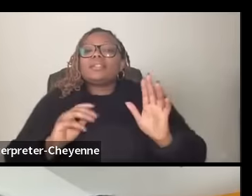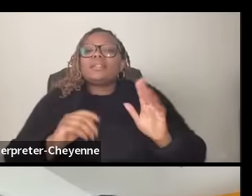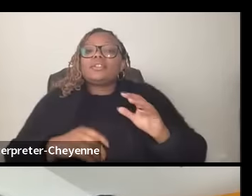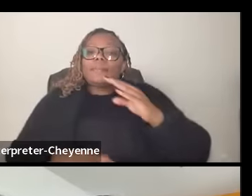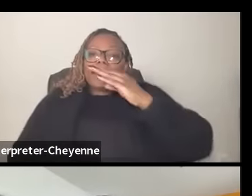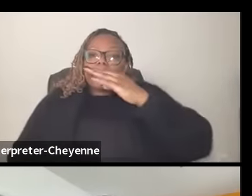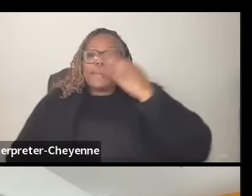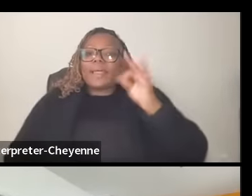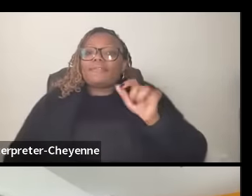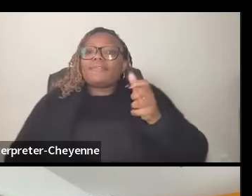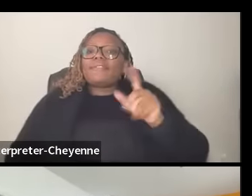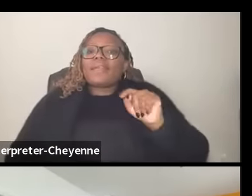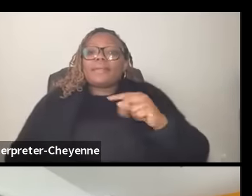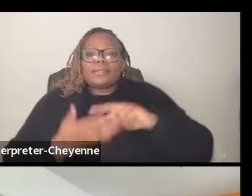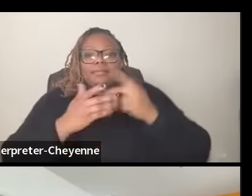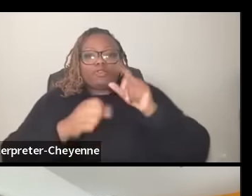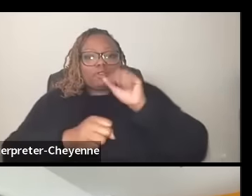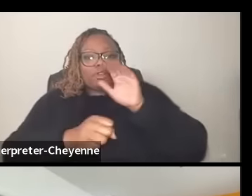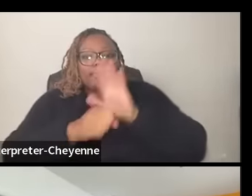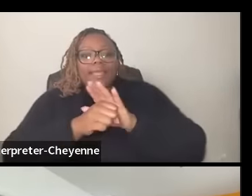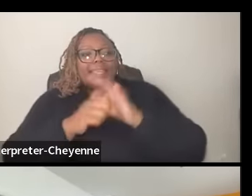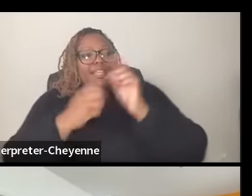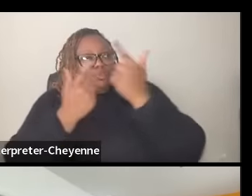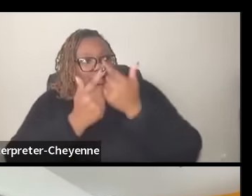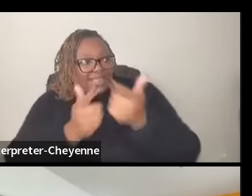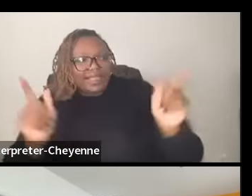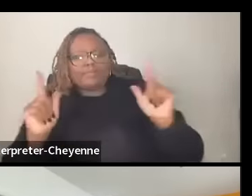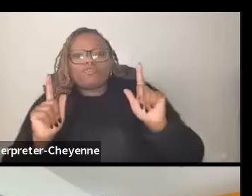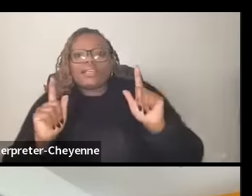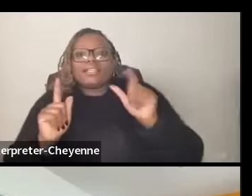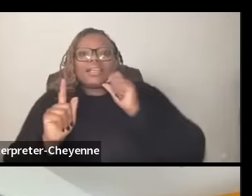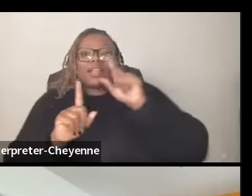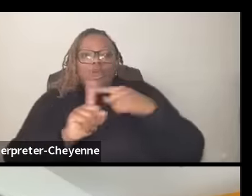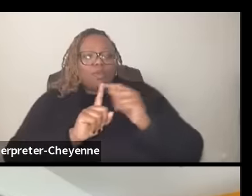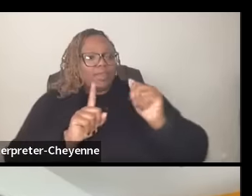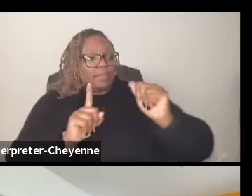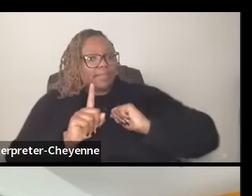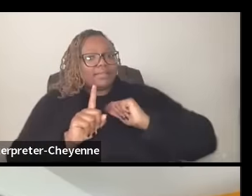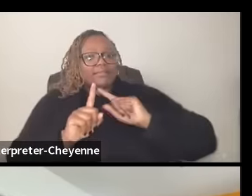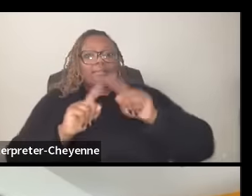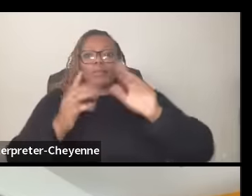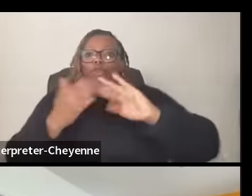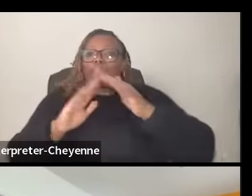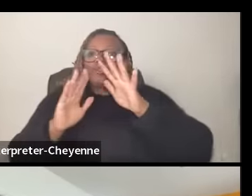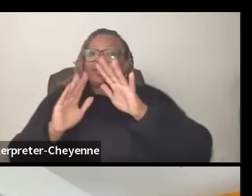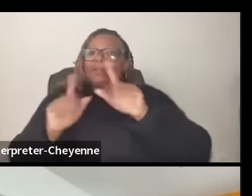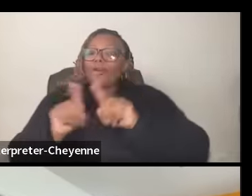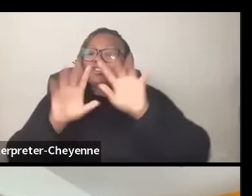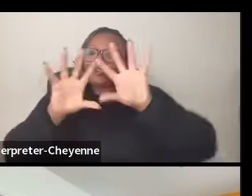means to be committed to the liberation of not just yourself but the community in the world so